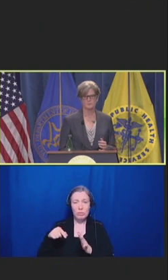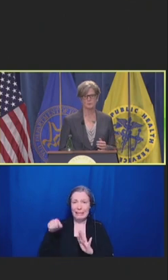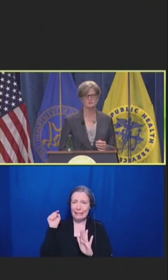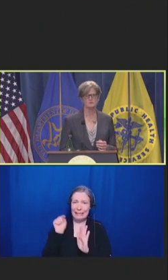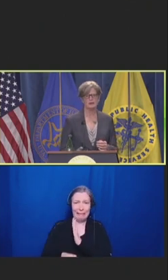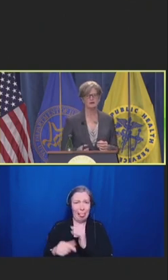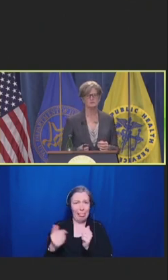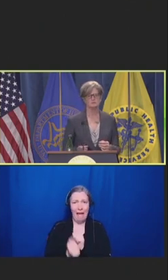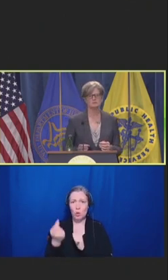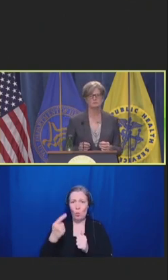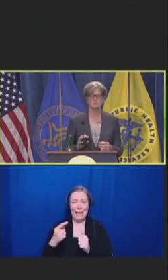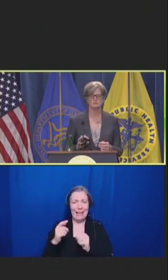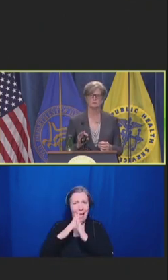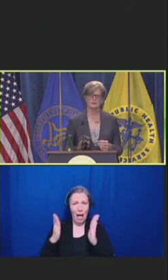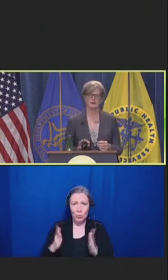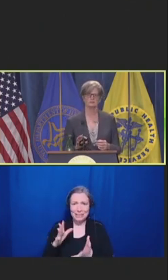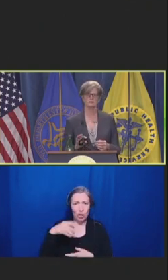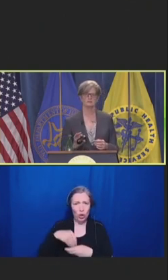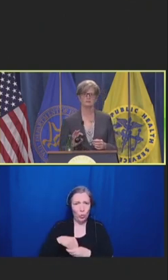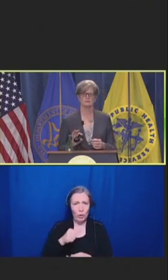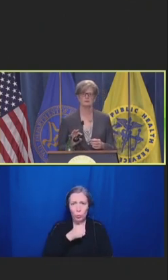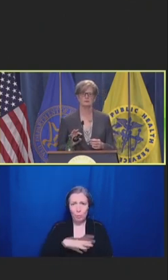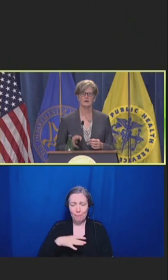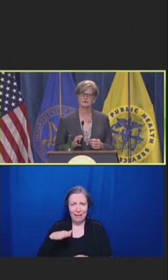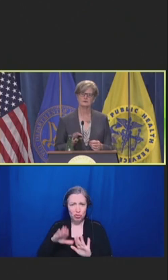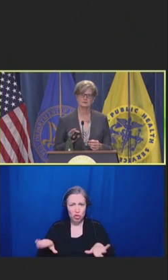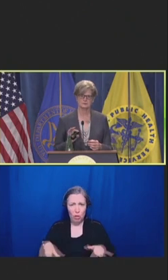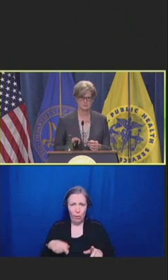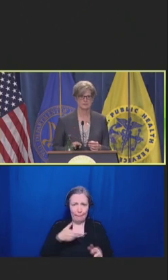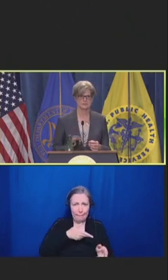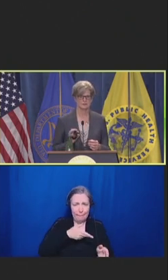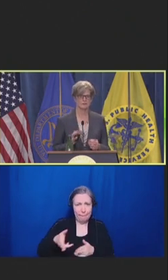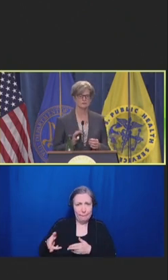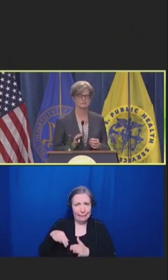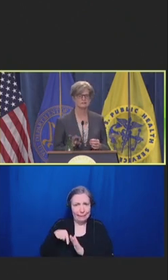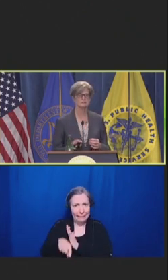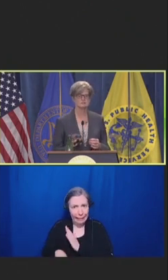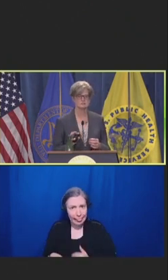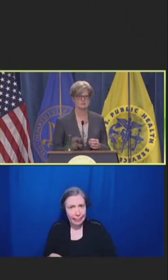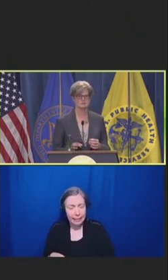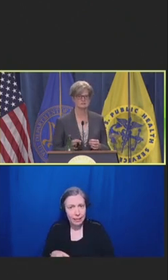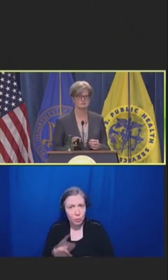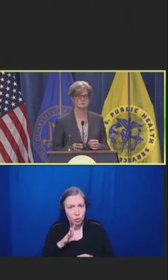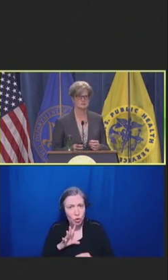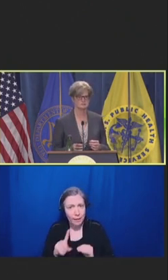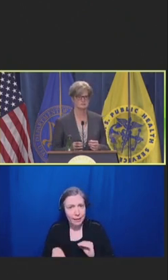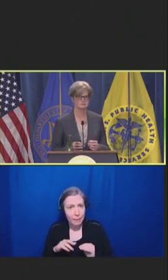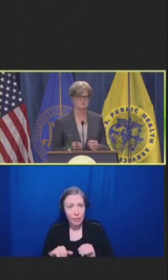But we do have other challenges in high stake situations.